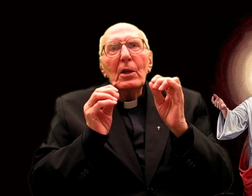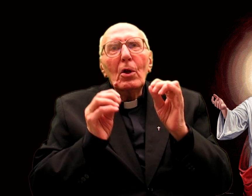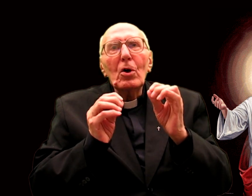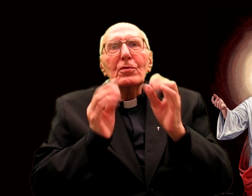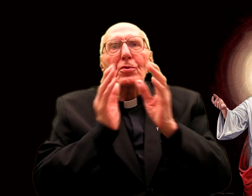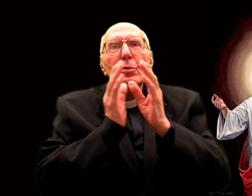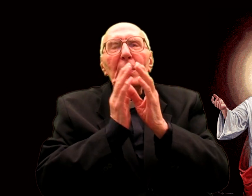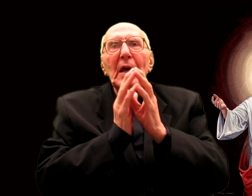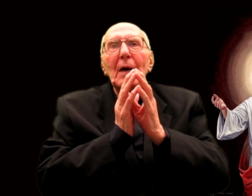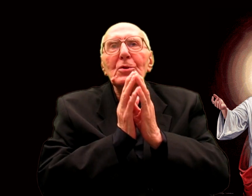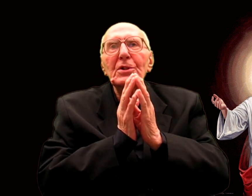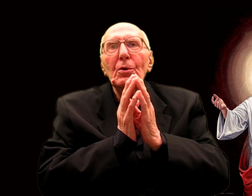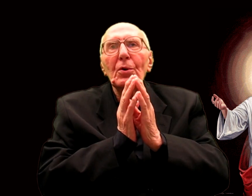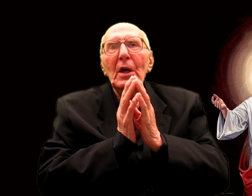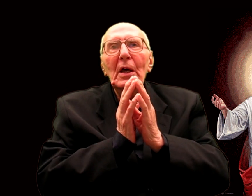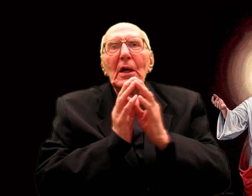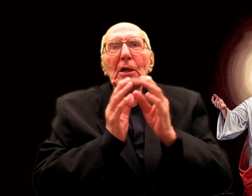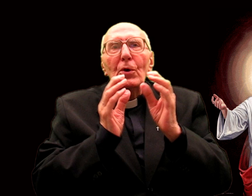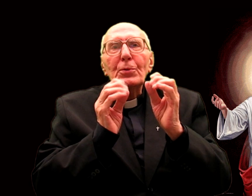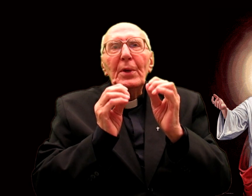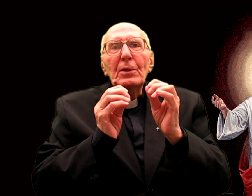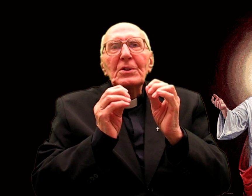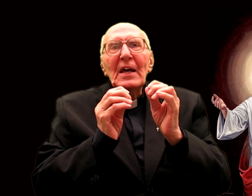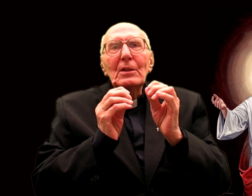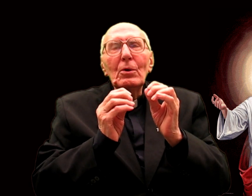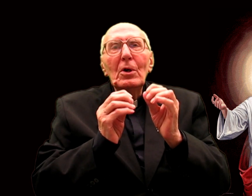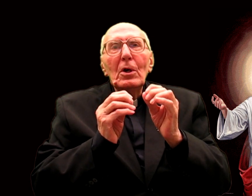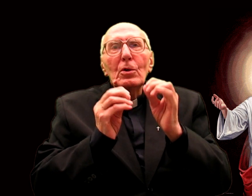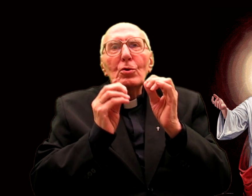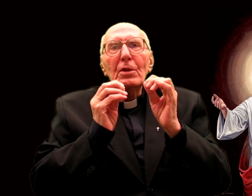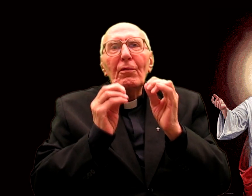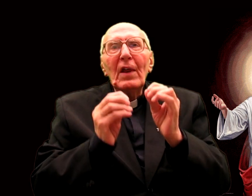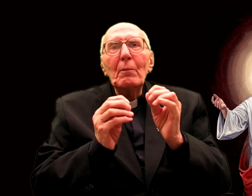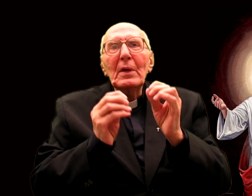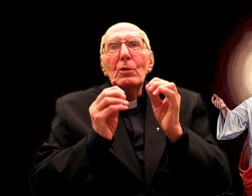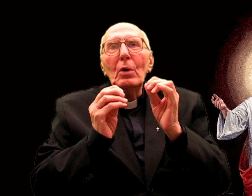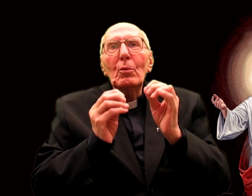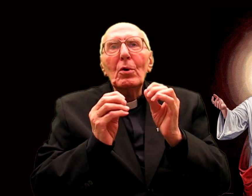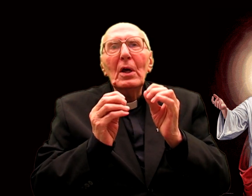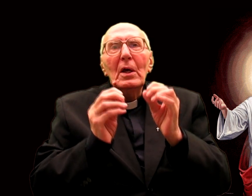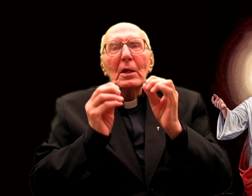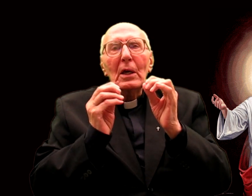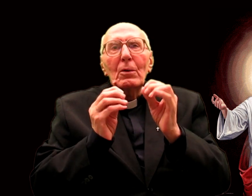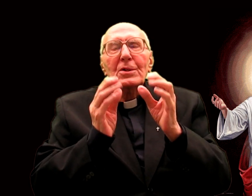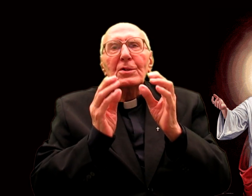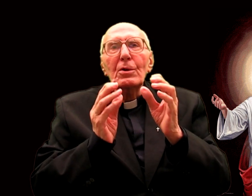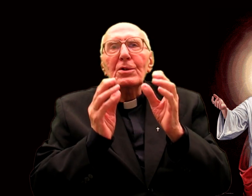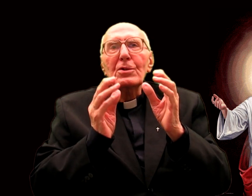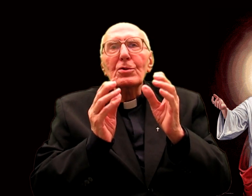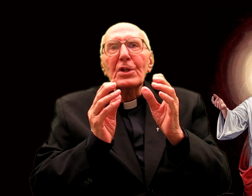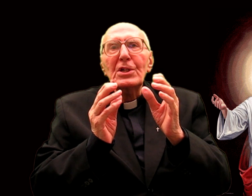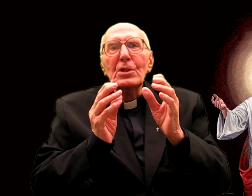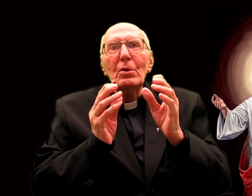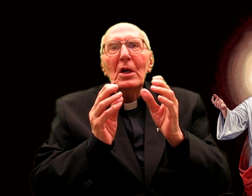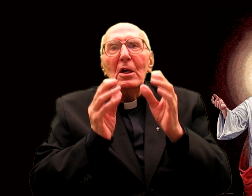"We implore you, O Lord, the Holy Spirit to ignite the love that our Lord Jesus Christ